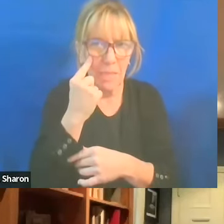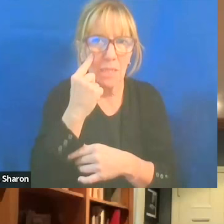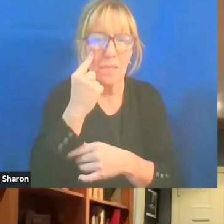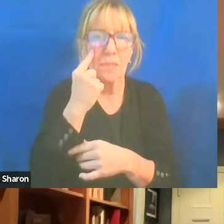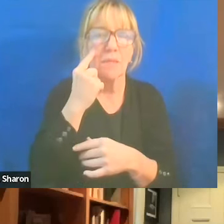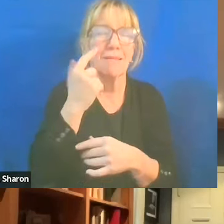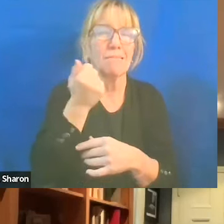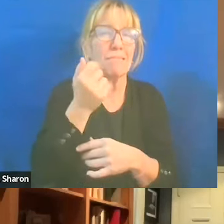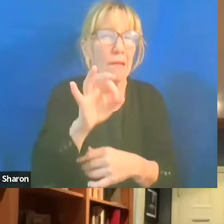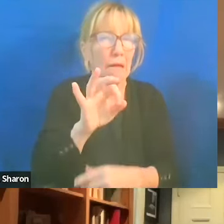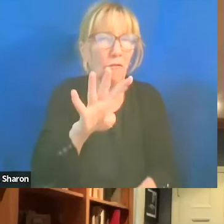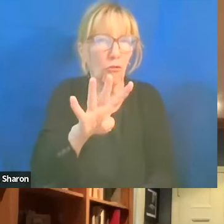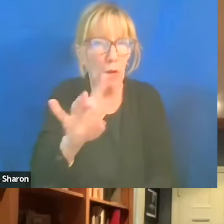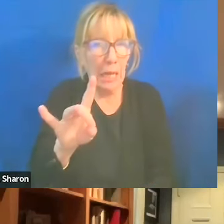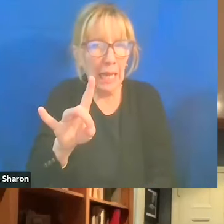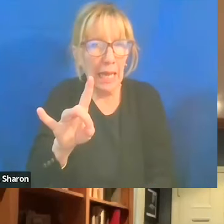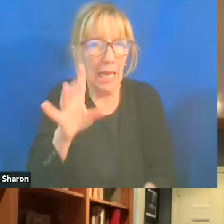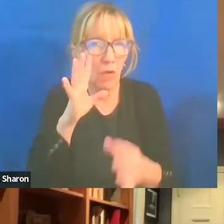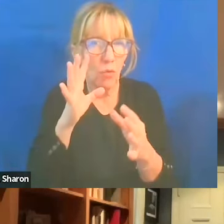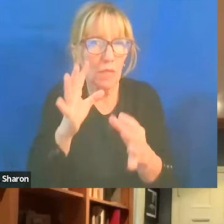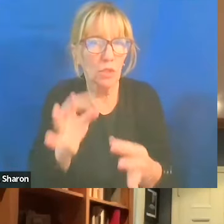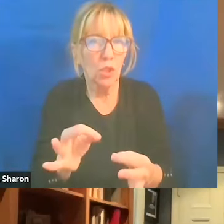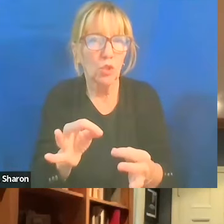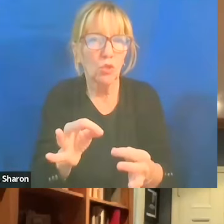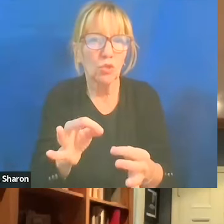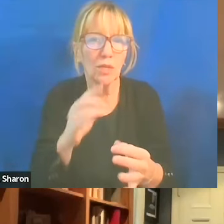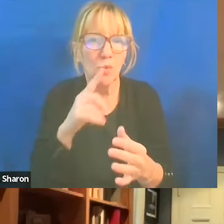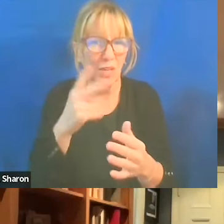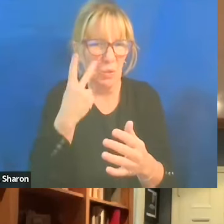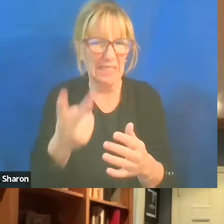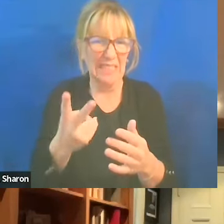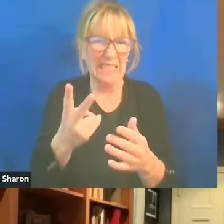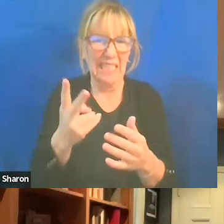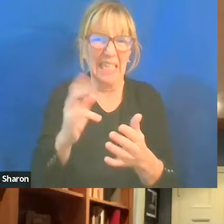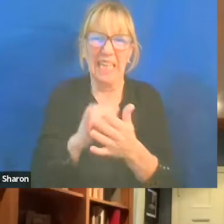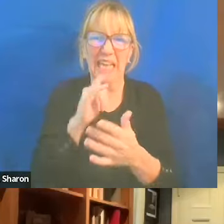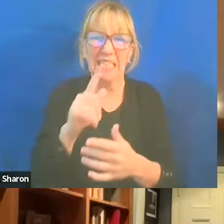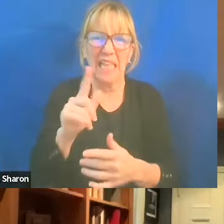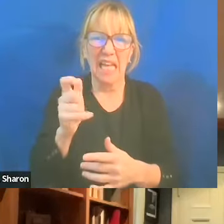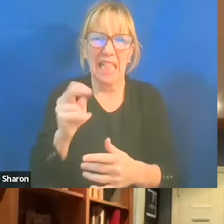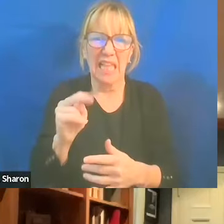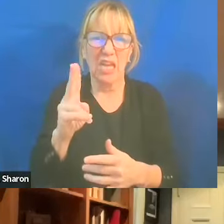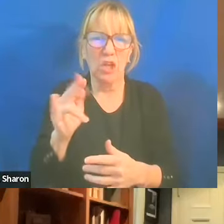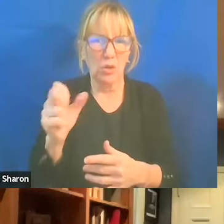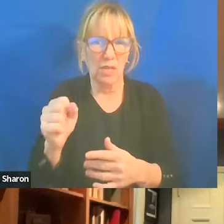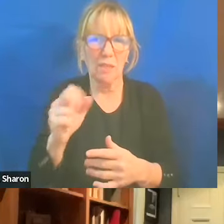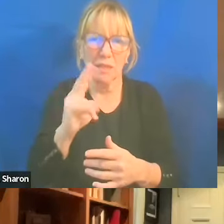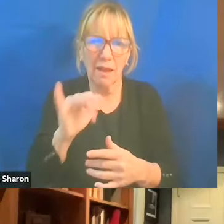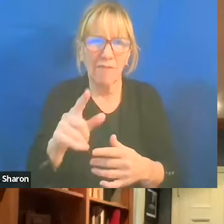1948 resolution reads like a Leon Uris novel. It's like you support the Haganah. The Arabs are attacking, why?